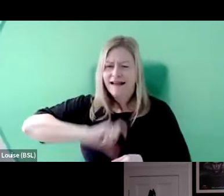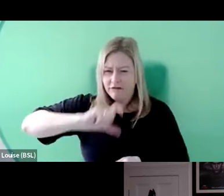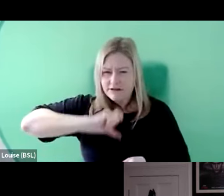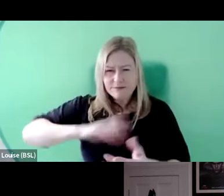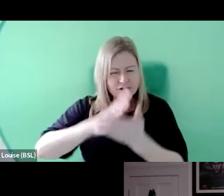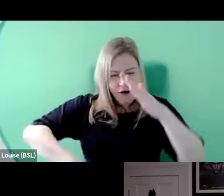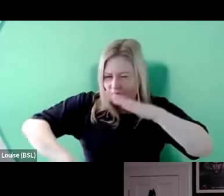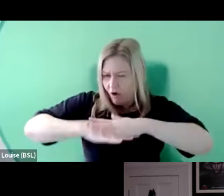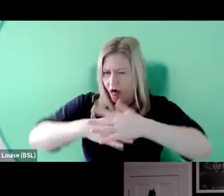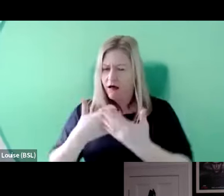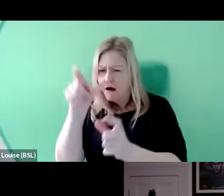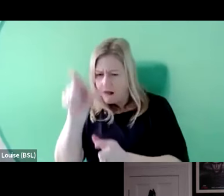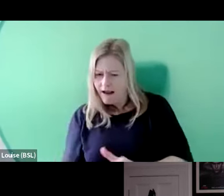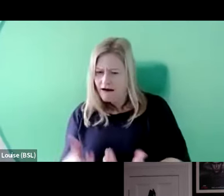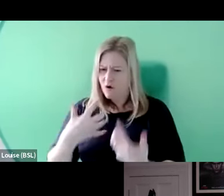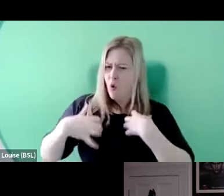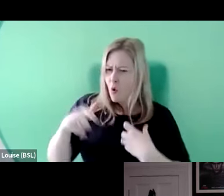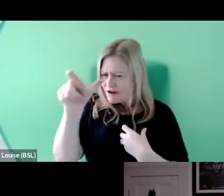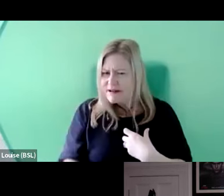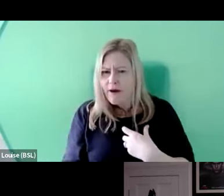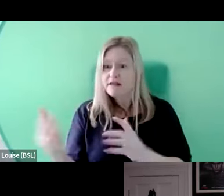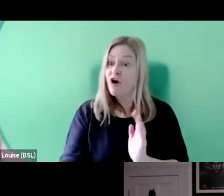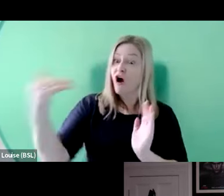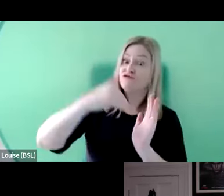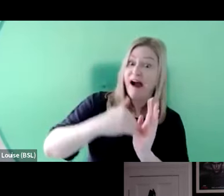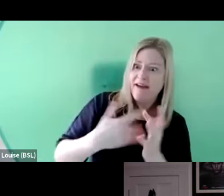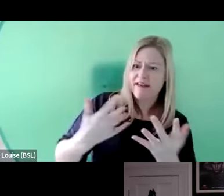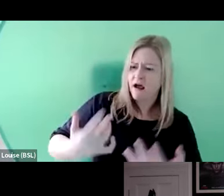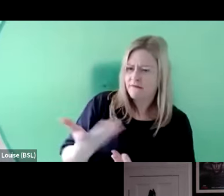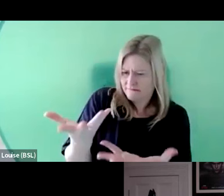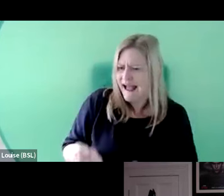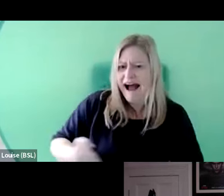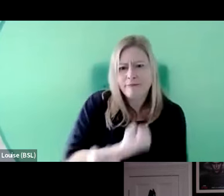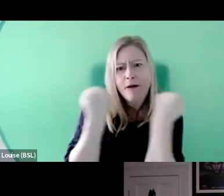interesting. So that when they arrive, they have power to them. So yeah it's the long-runners.